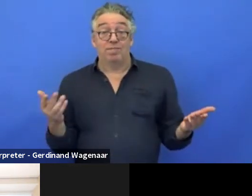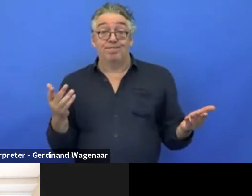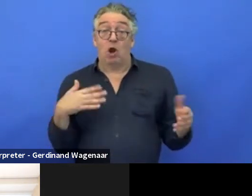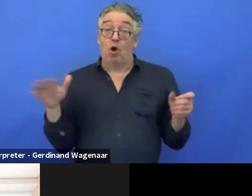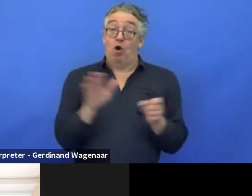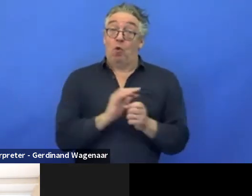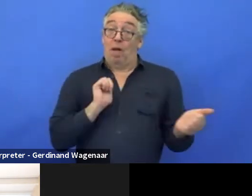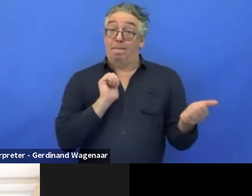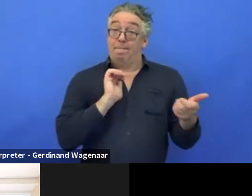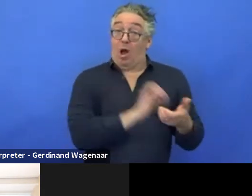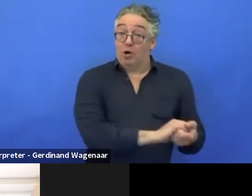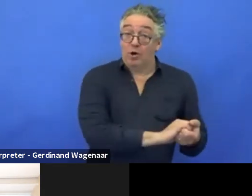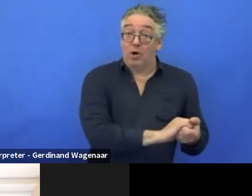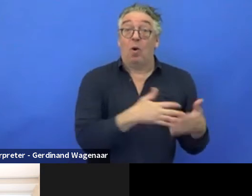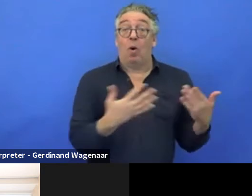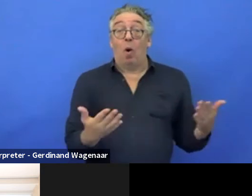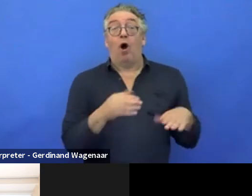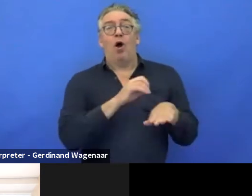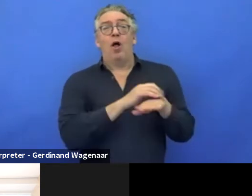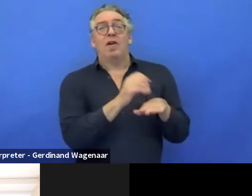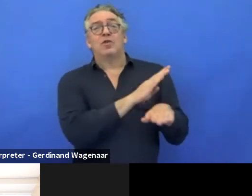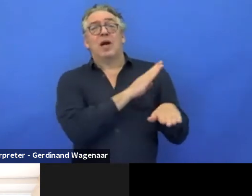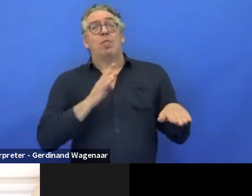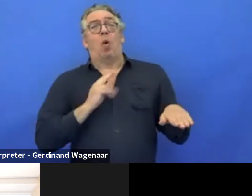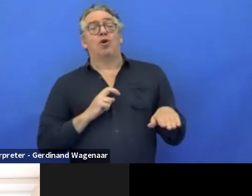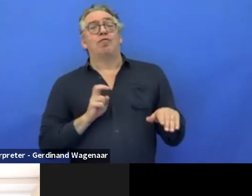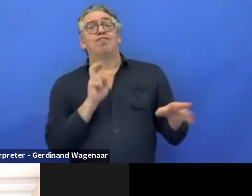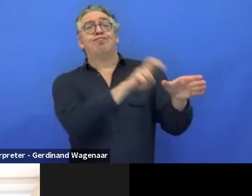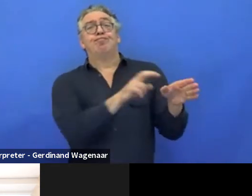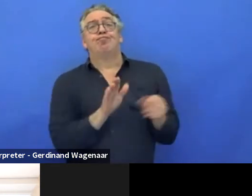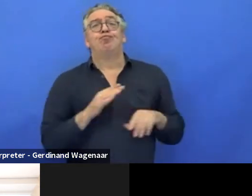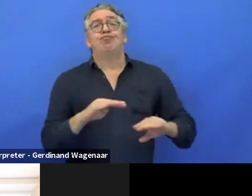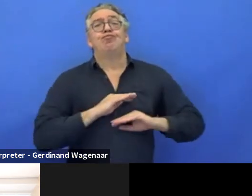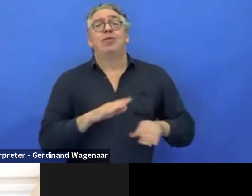But I'd emphasize maybe, at the end of the webinar,